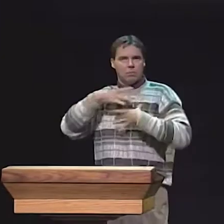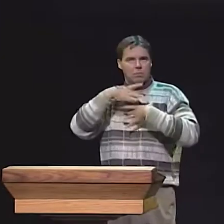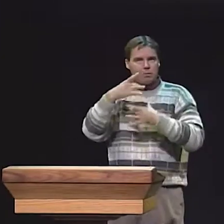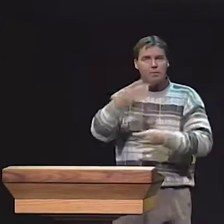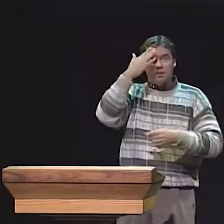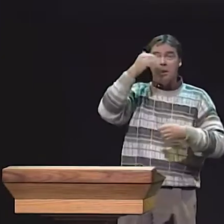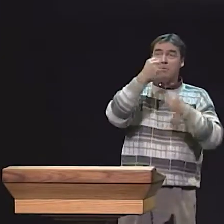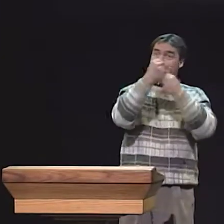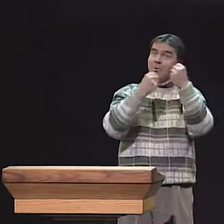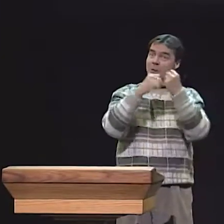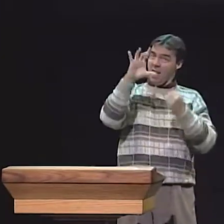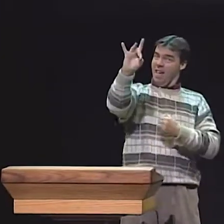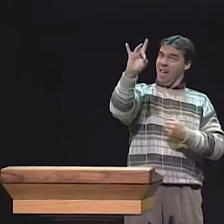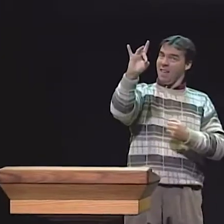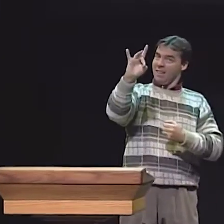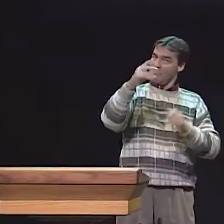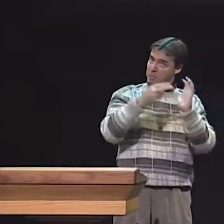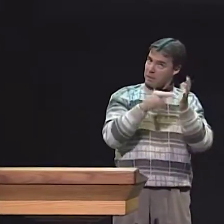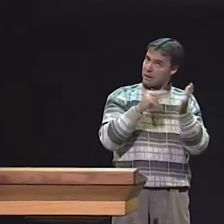REALLY, THE NUMBERS ARE VERY ROUGH THAT WE HAVE HERE.